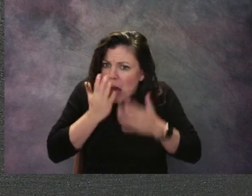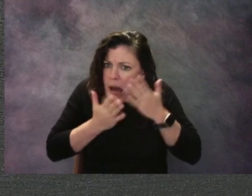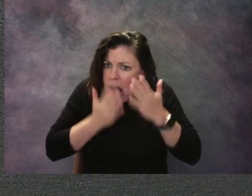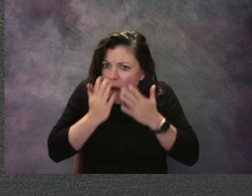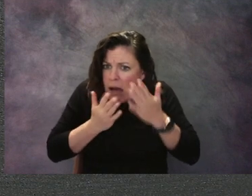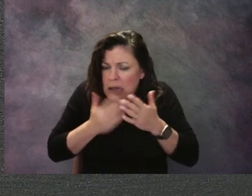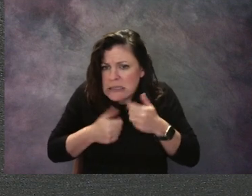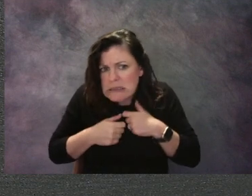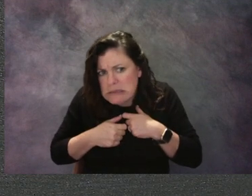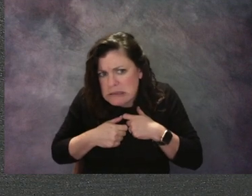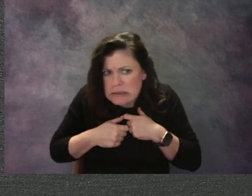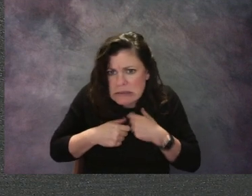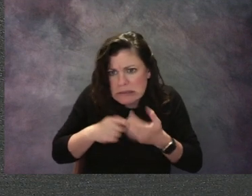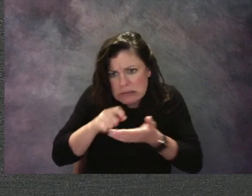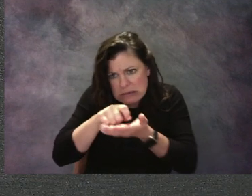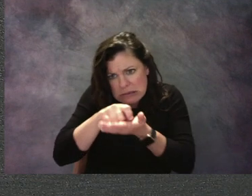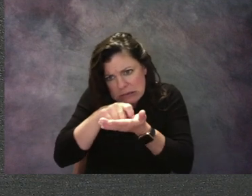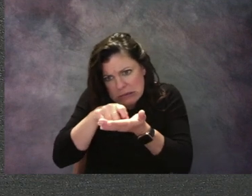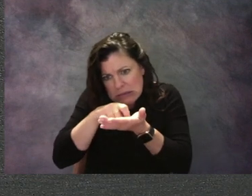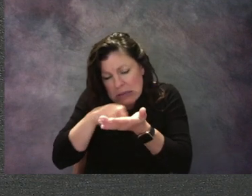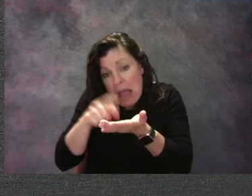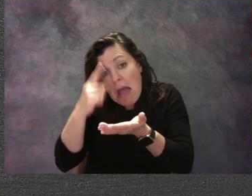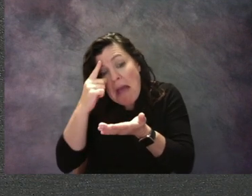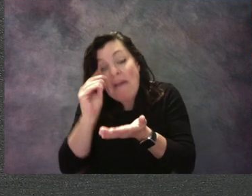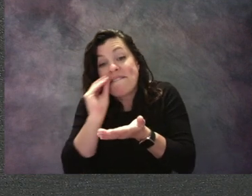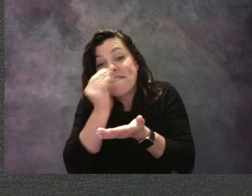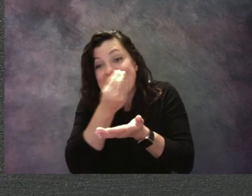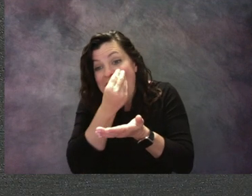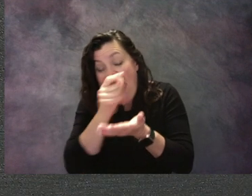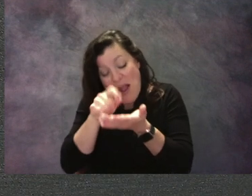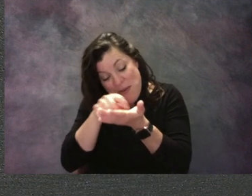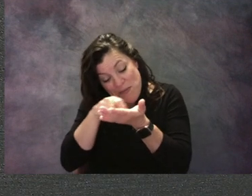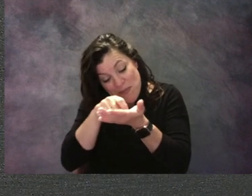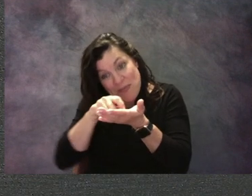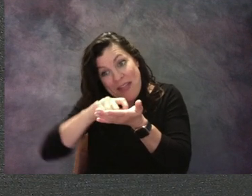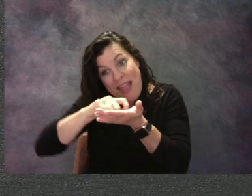She started to draw a jungle flower. She drew one petal, then the other,